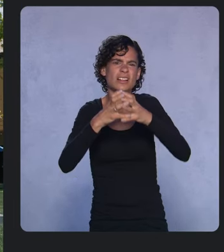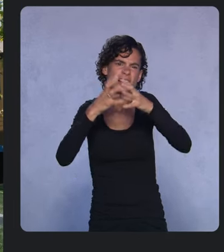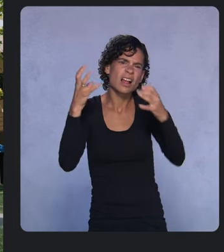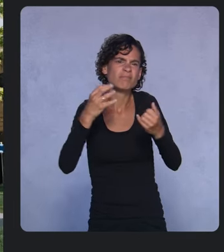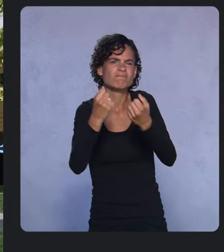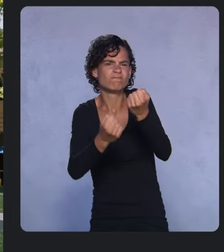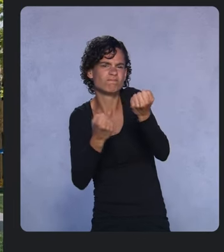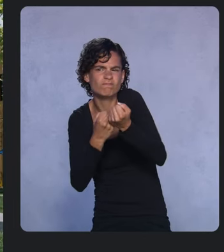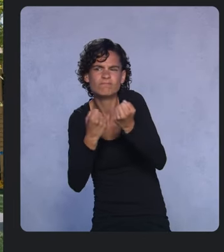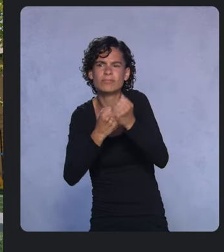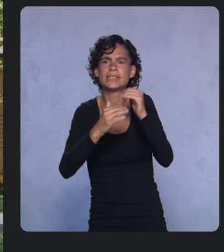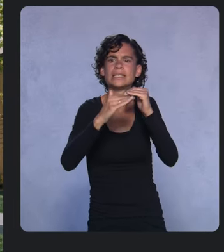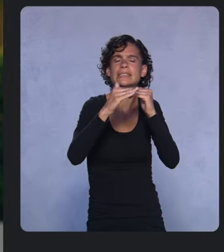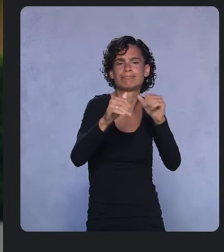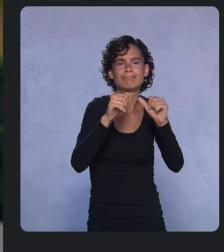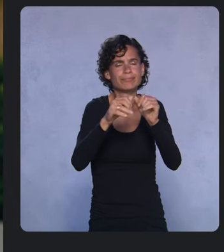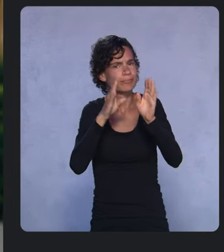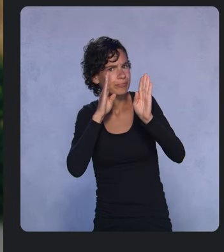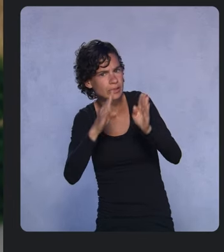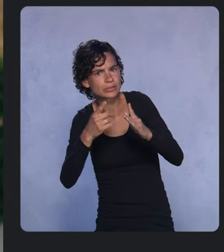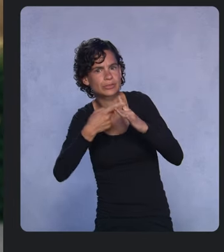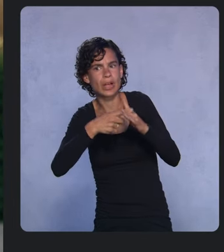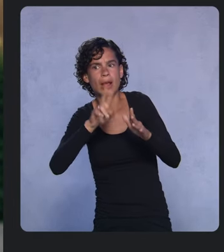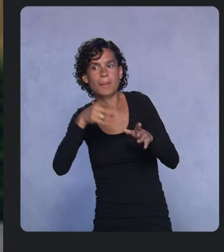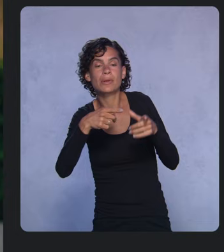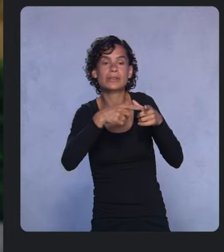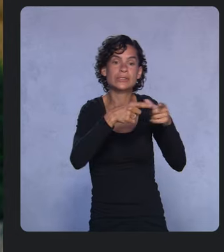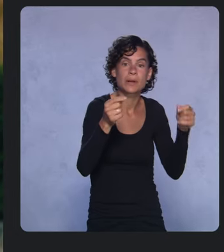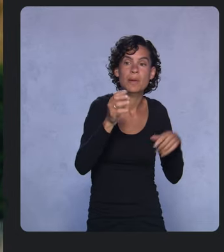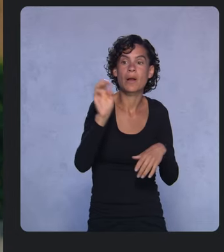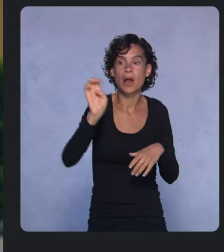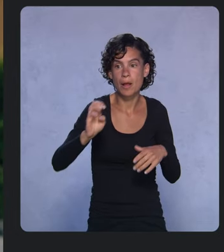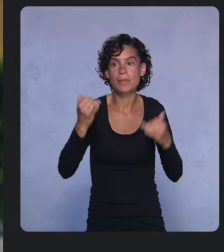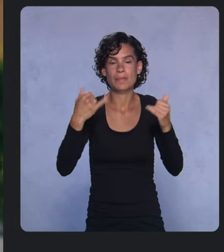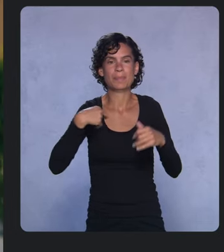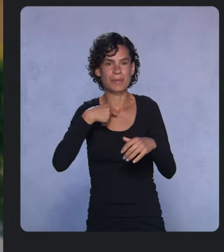in Japan and Europe. And we recently launched our first accelerator in North America.